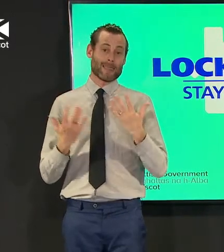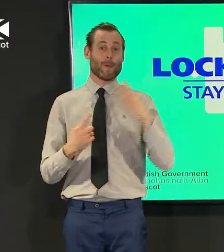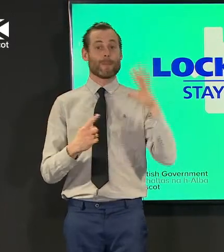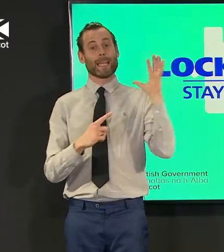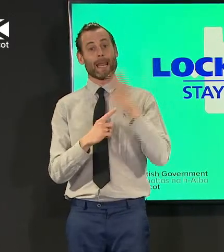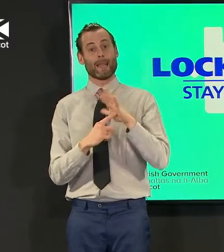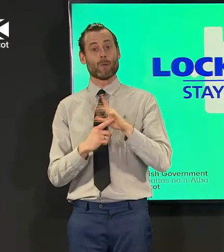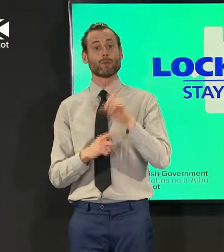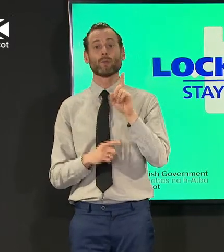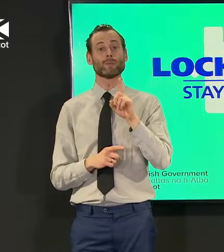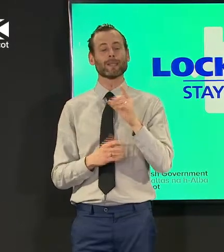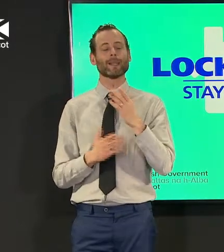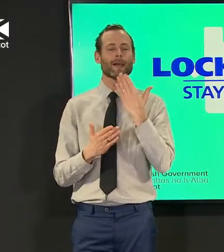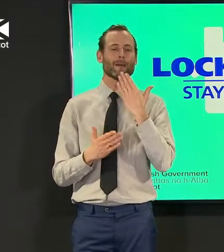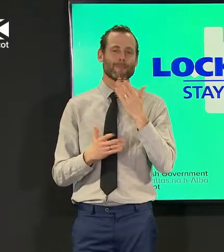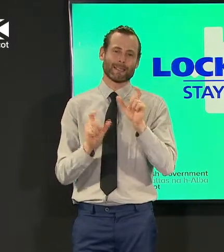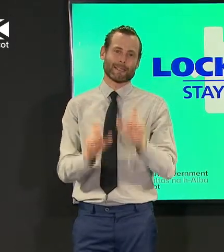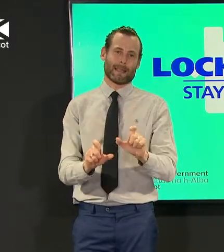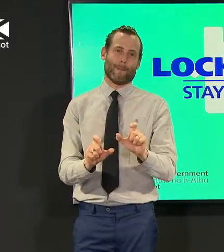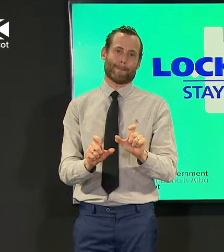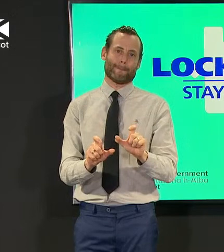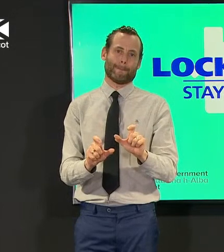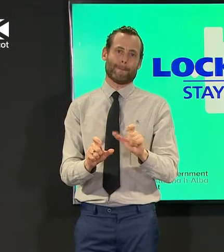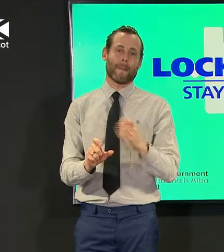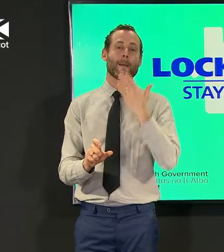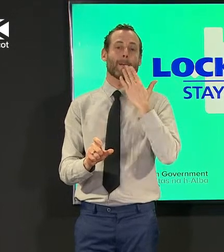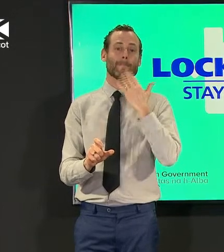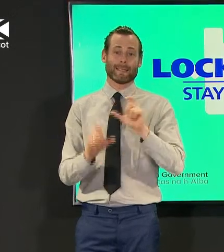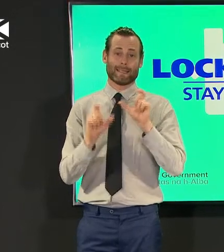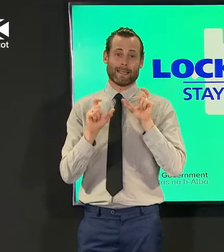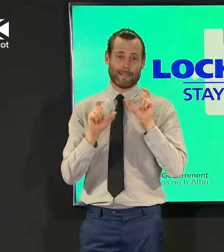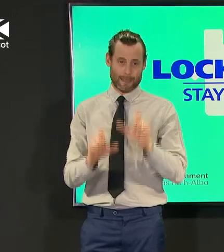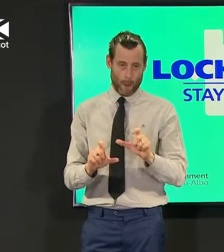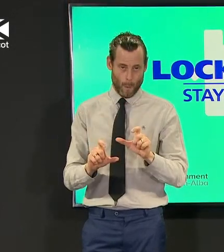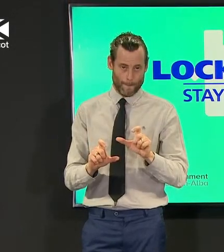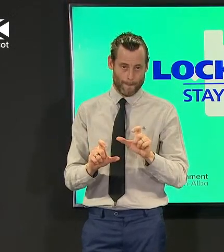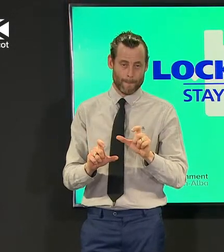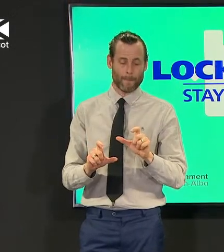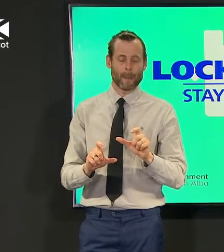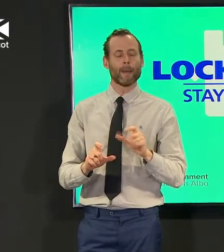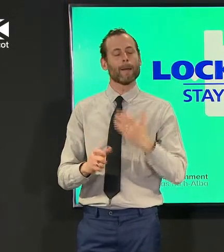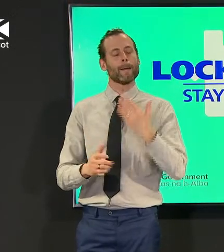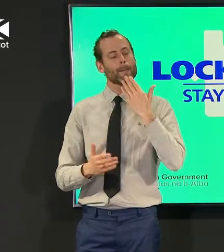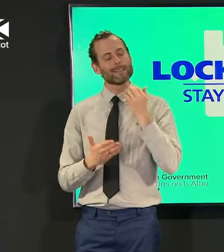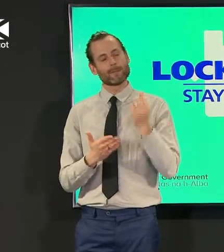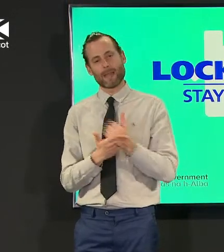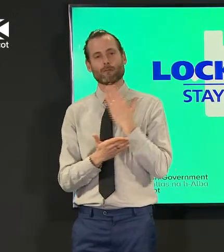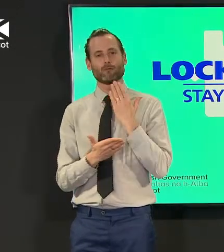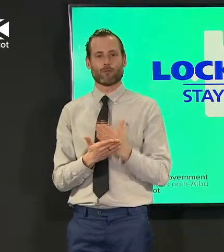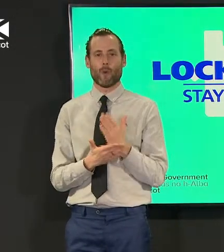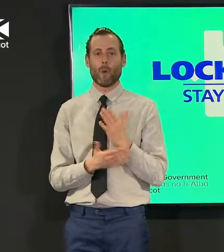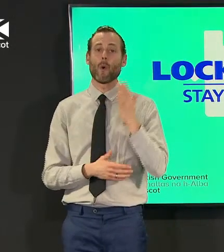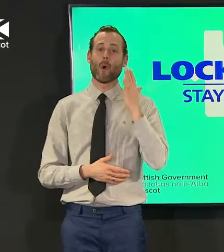which is please stay at home please stay at home please make sure that when you have to leave the